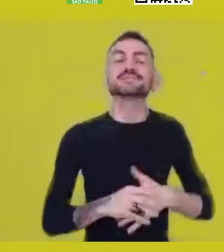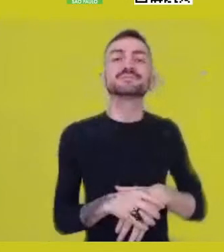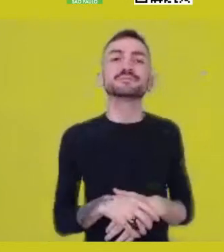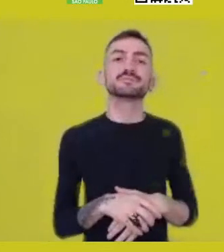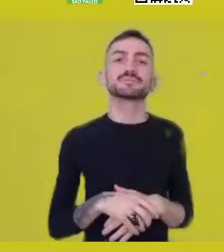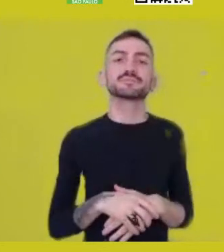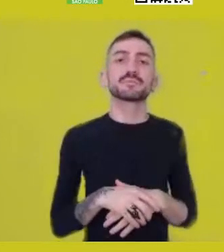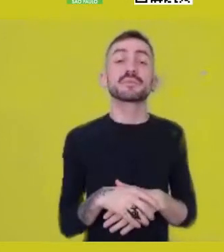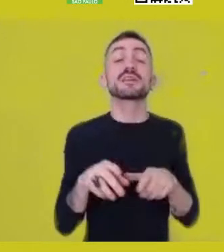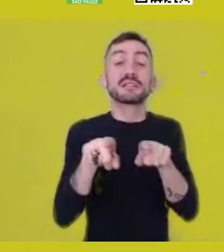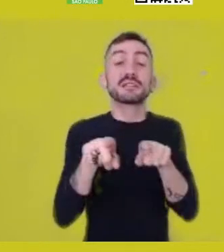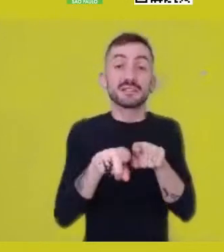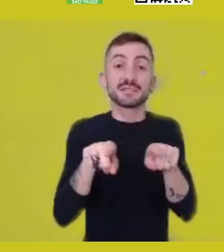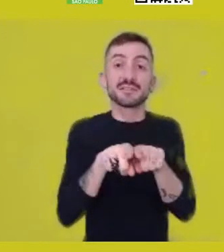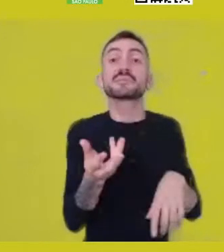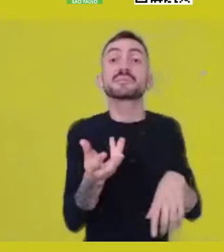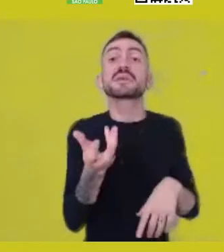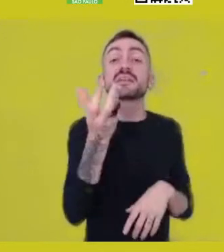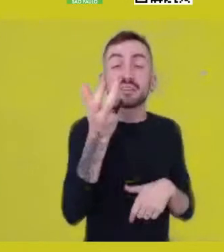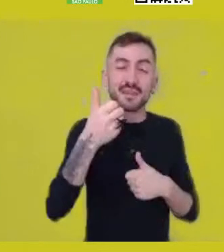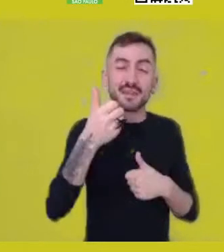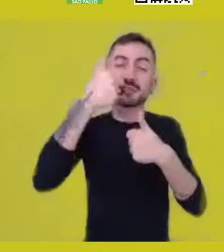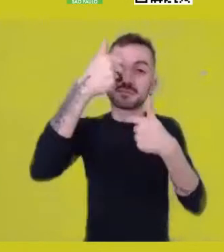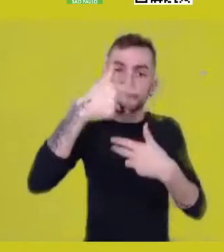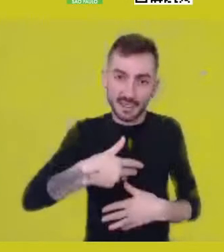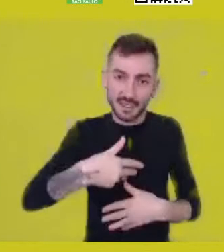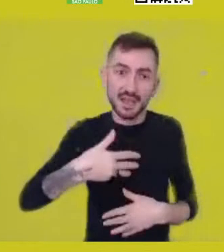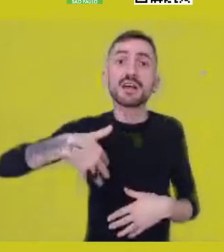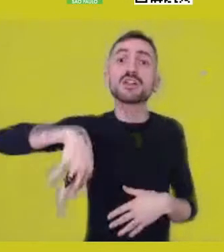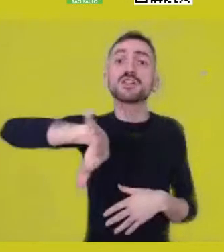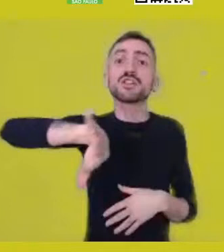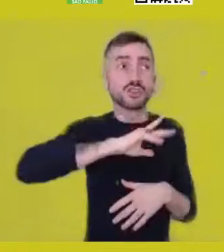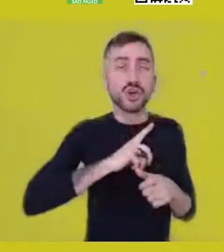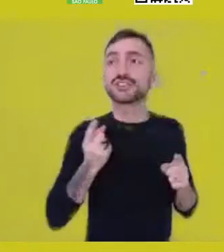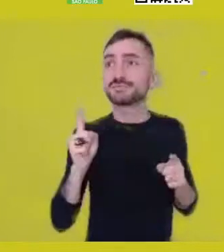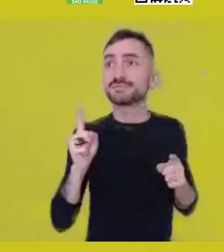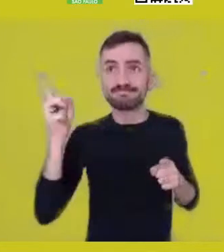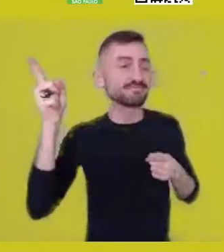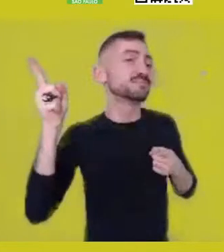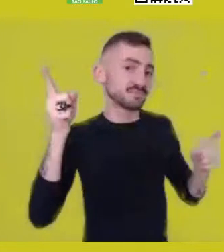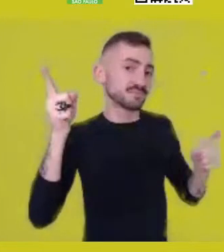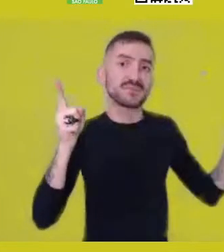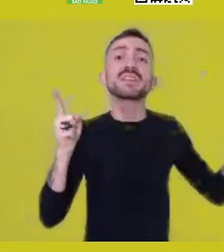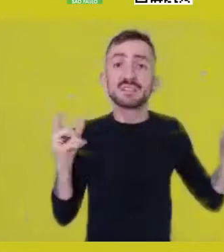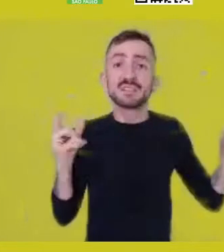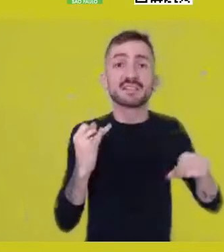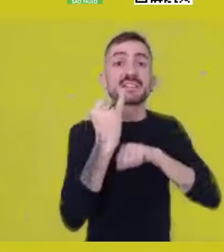I’d also like to remind you that we are broadcasting from distant places and with different Internet connection conditions,